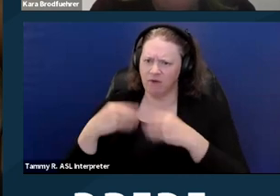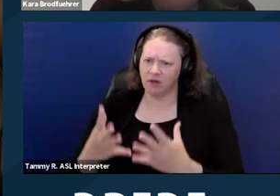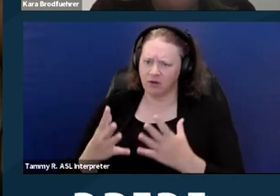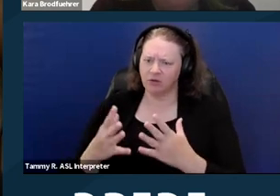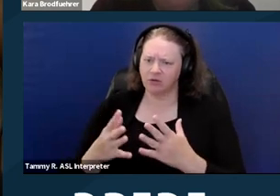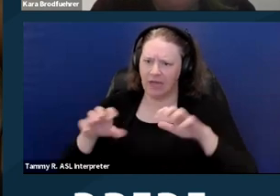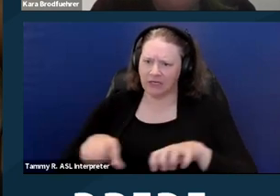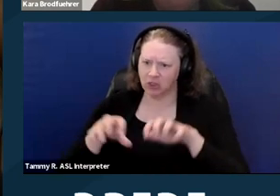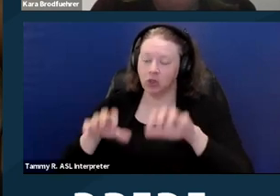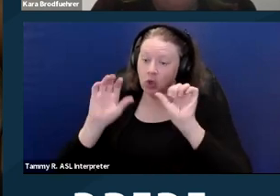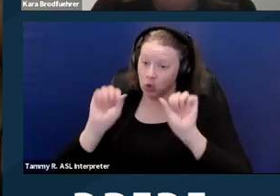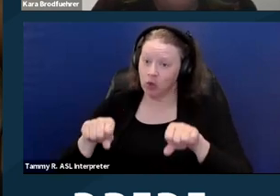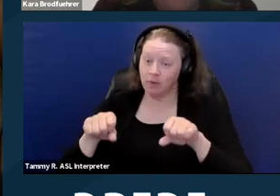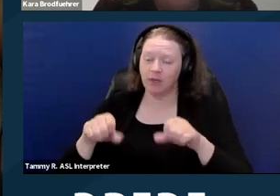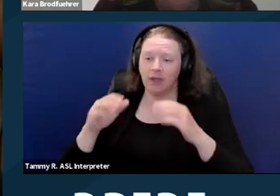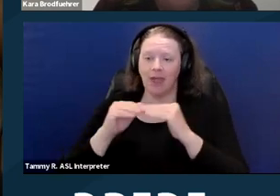based on the Fair Employment and Housing Act.